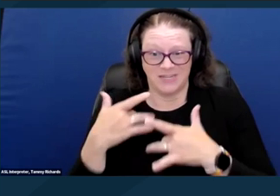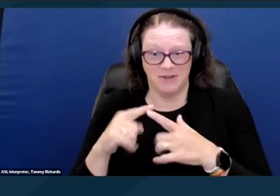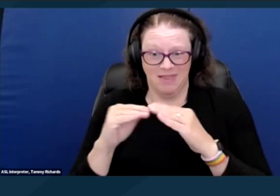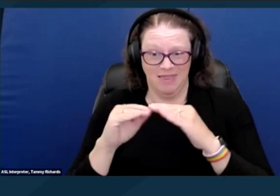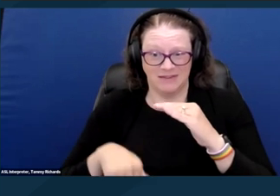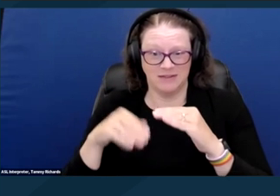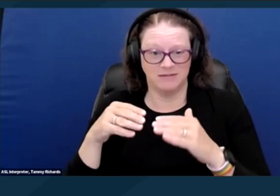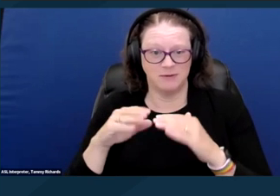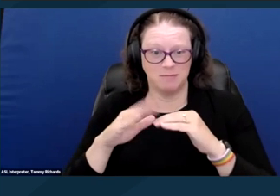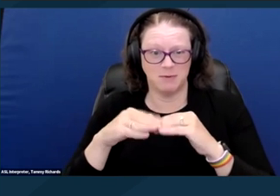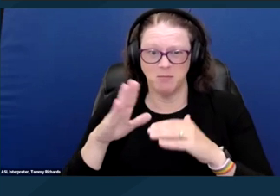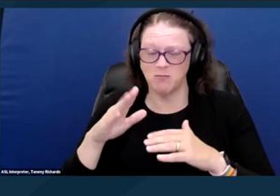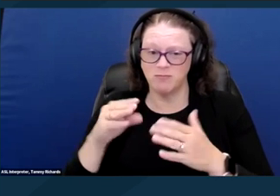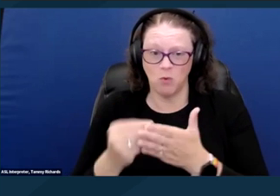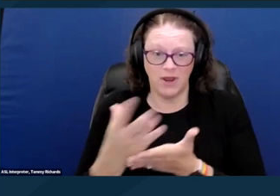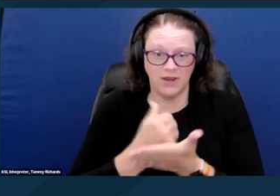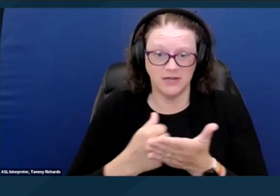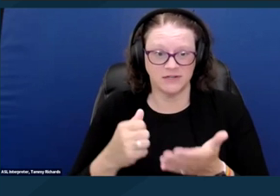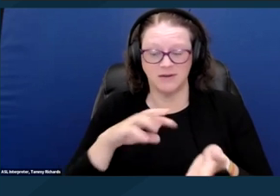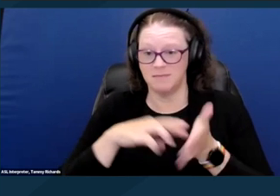to escape poverty. Next slide.